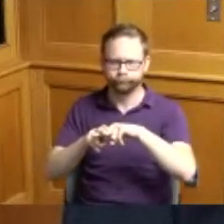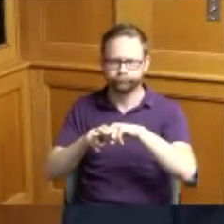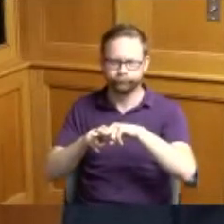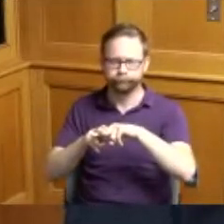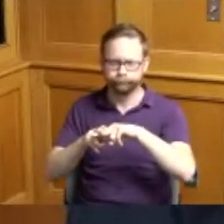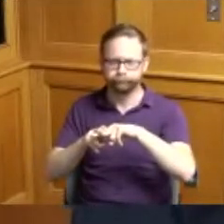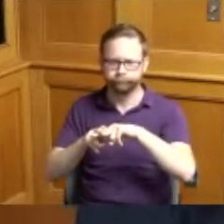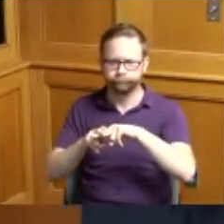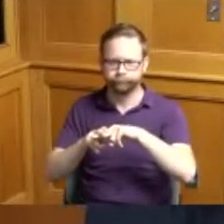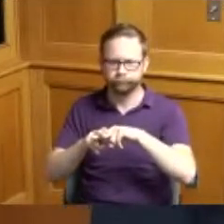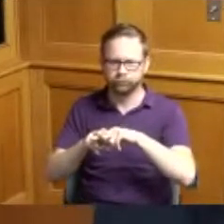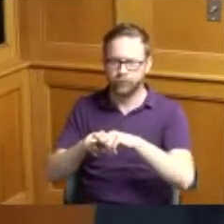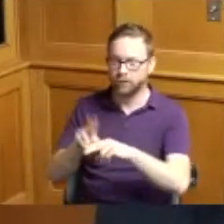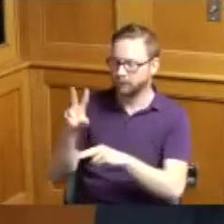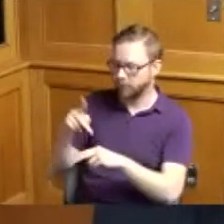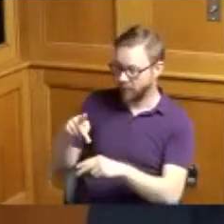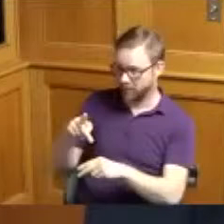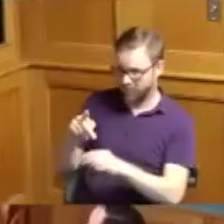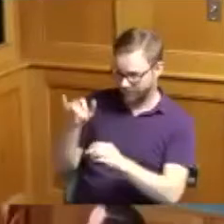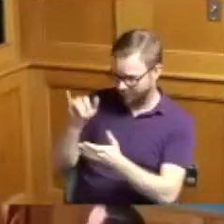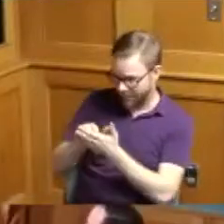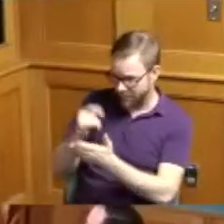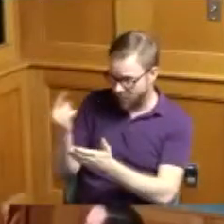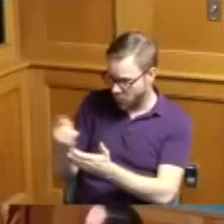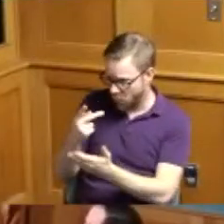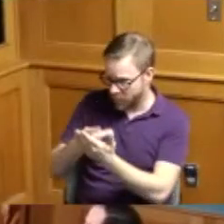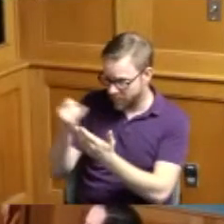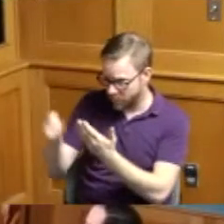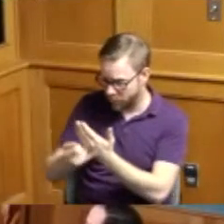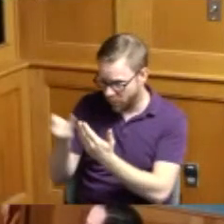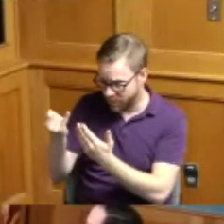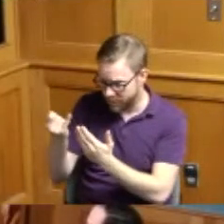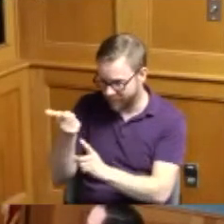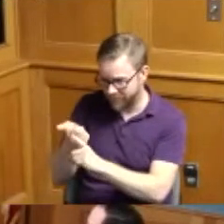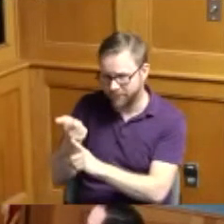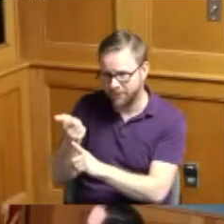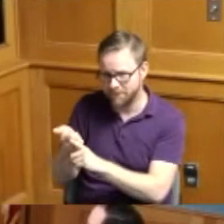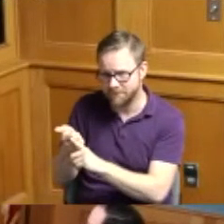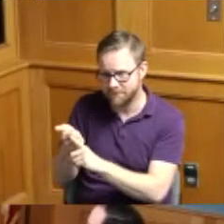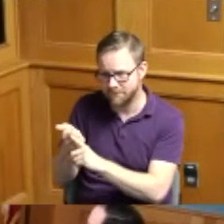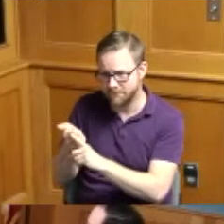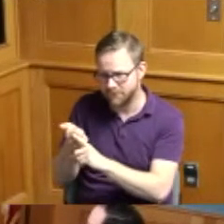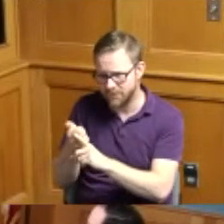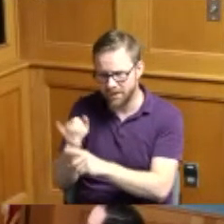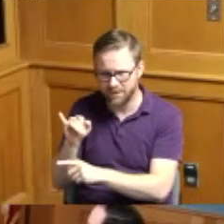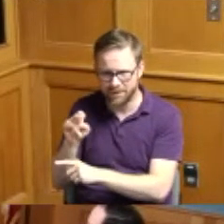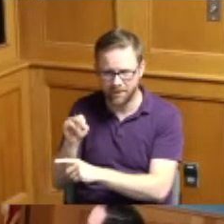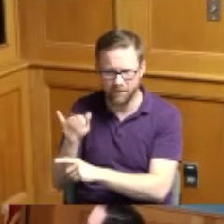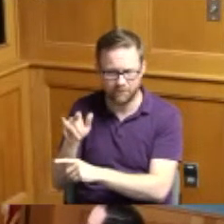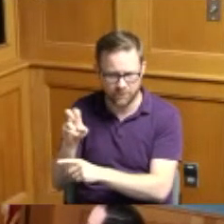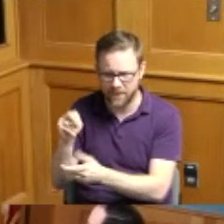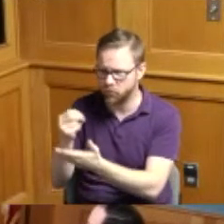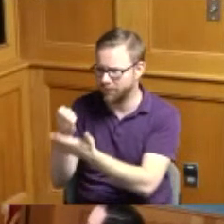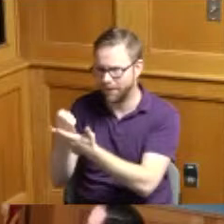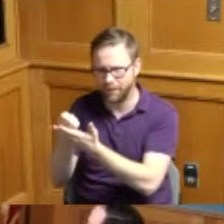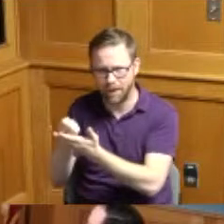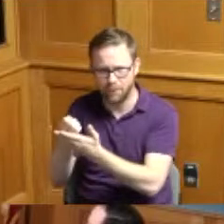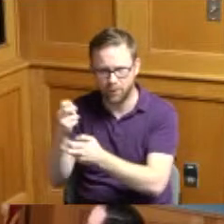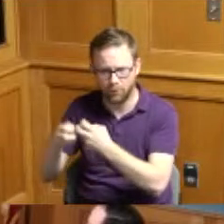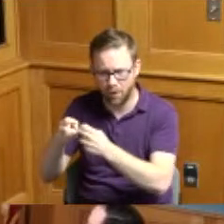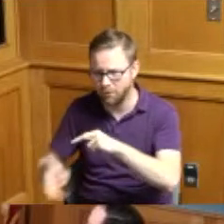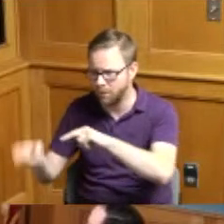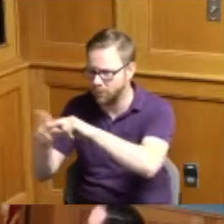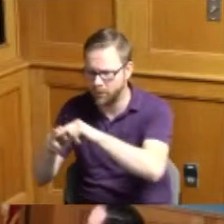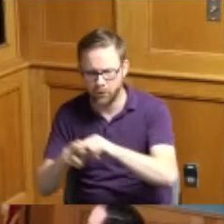right and is this the only project that has inflationary issues well no I mean we're seeing